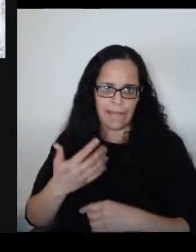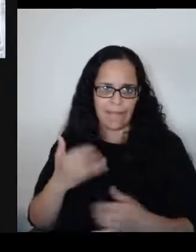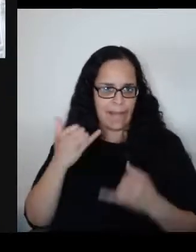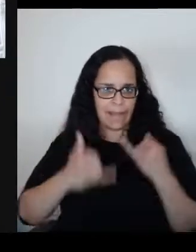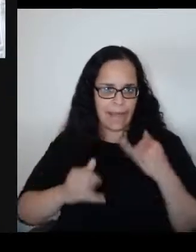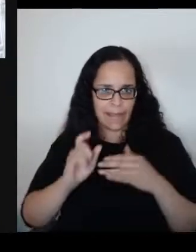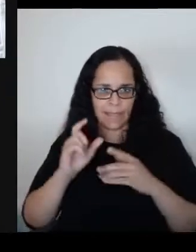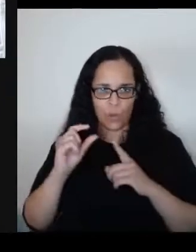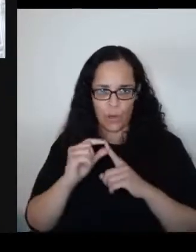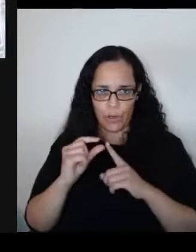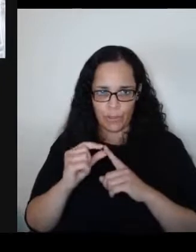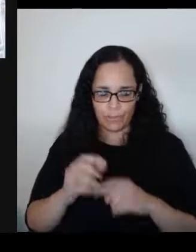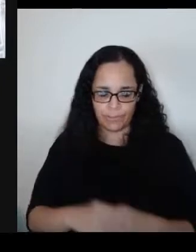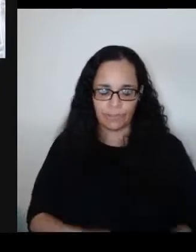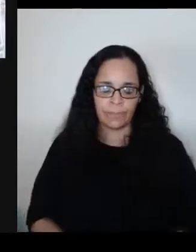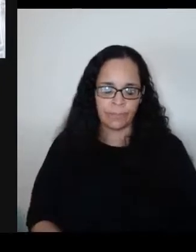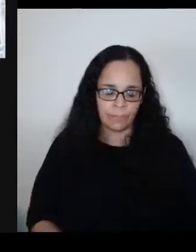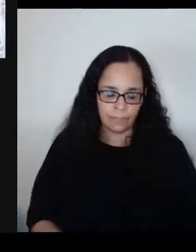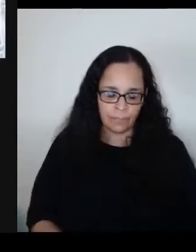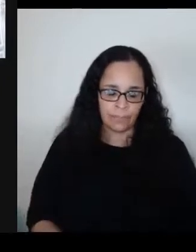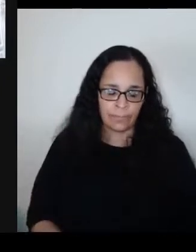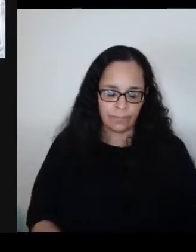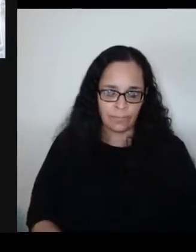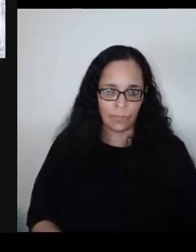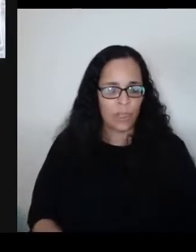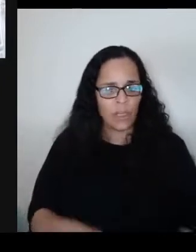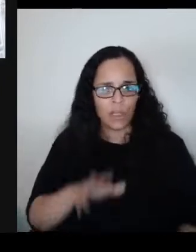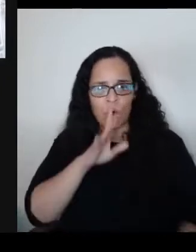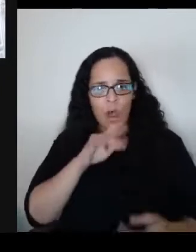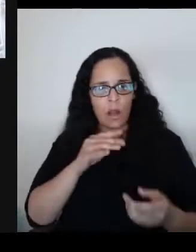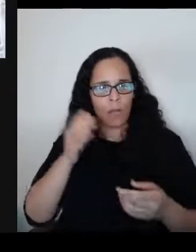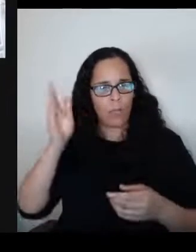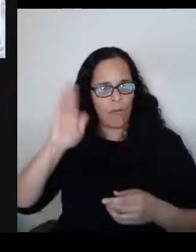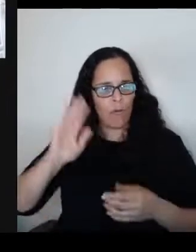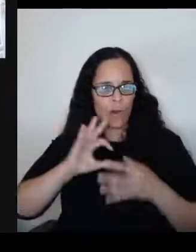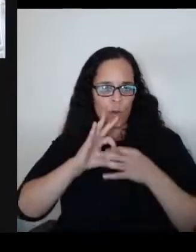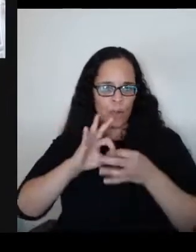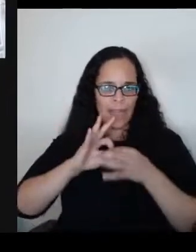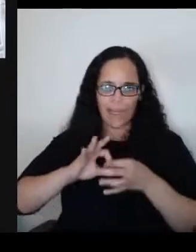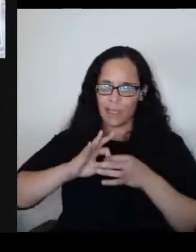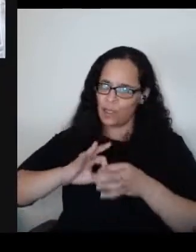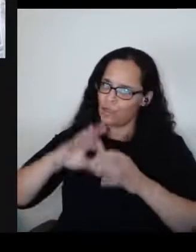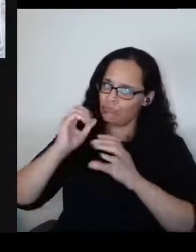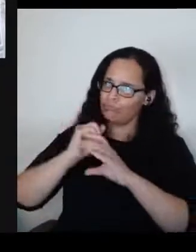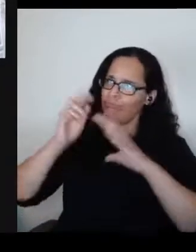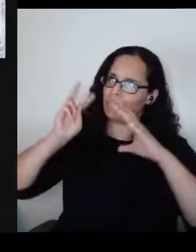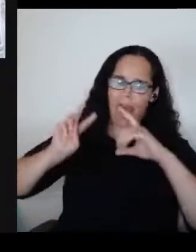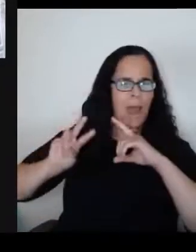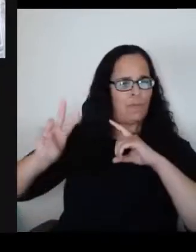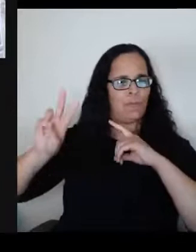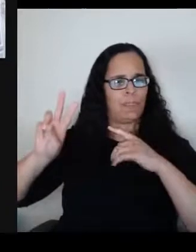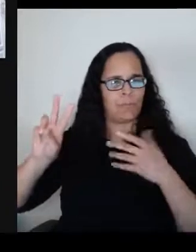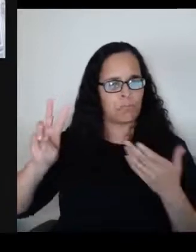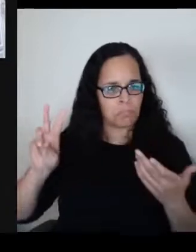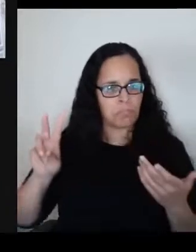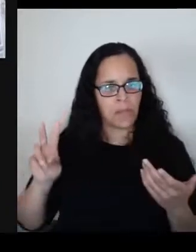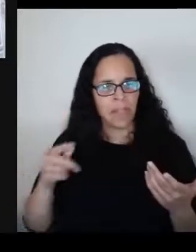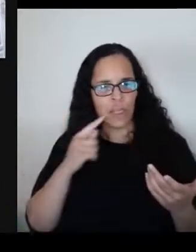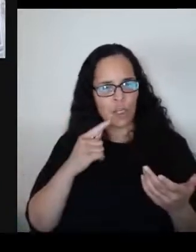Mike, you talked before explicitly about optimism. Do you share President Biden's optimism and why or why not?